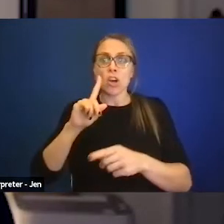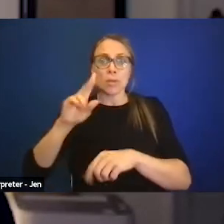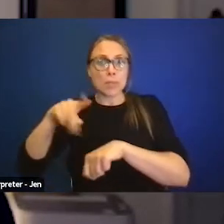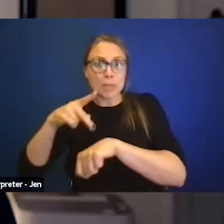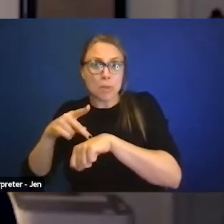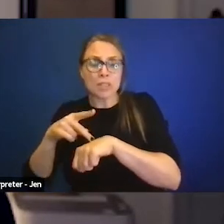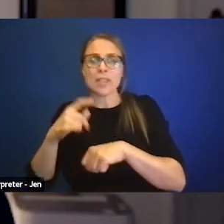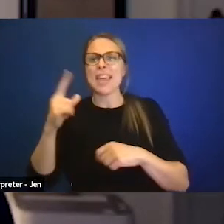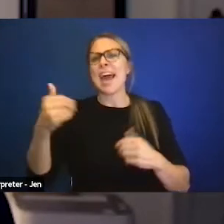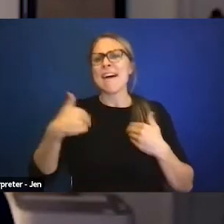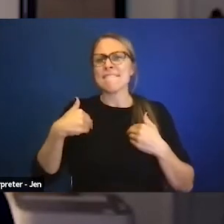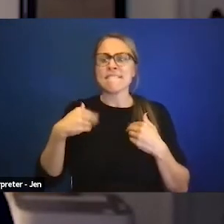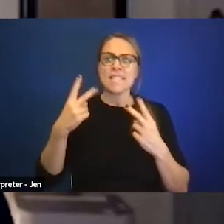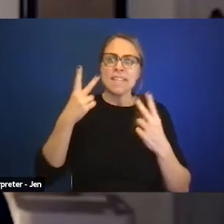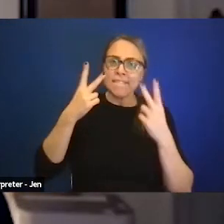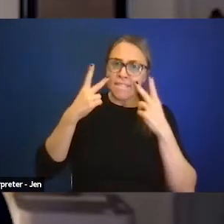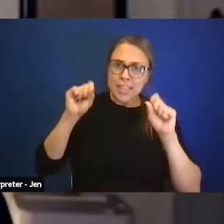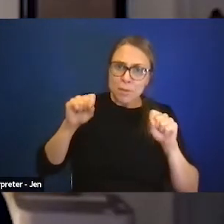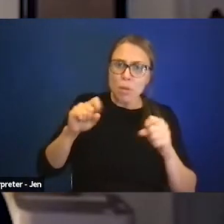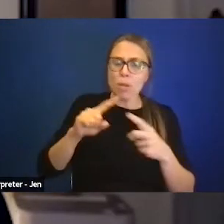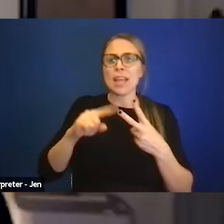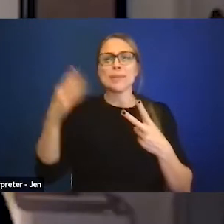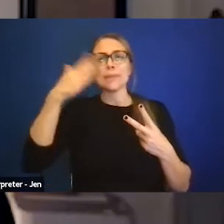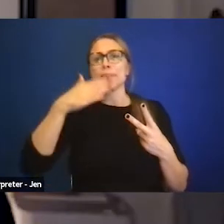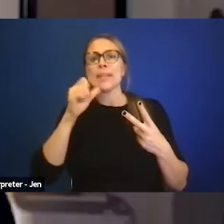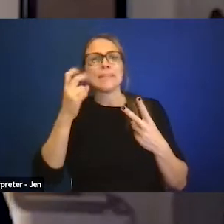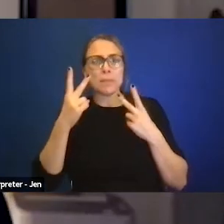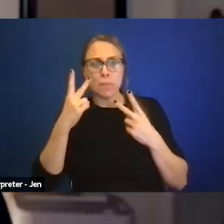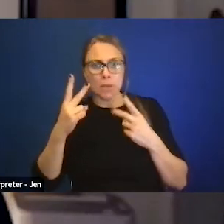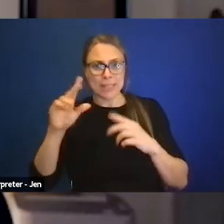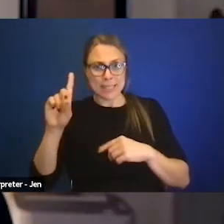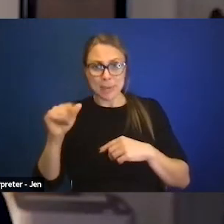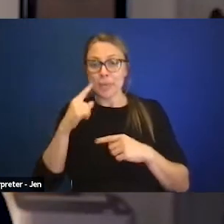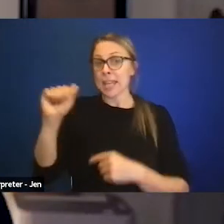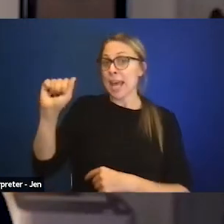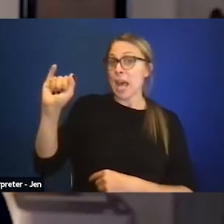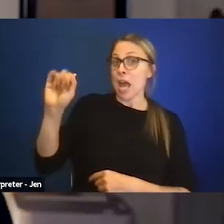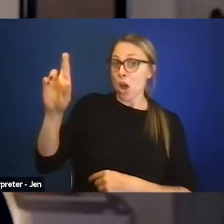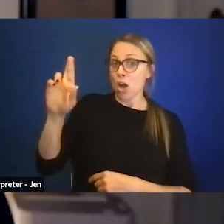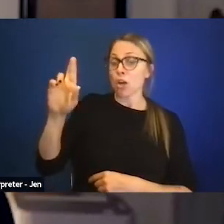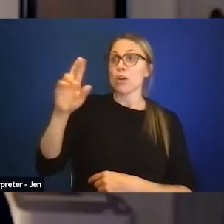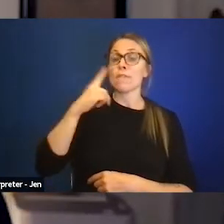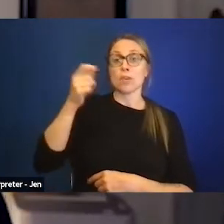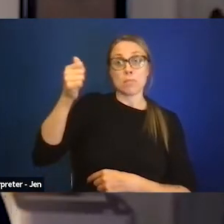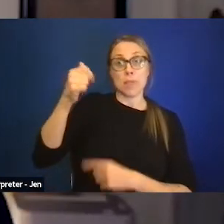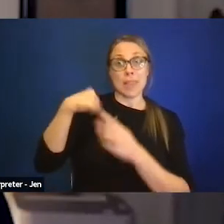because I think as AIR understands, the ability for the leadership to be reflective